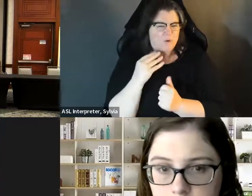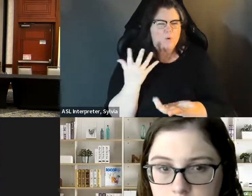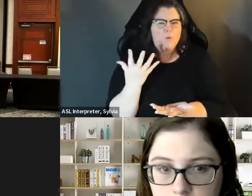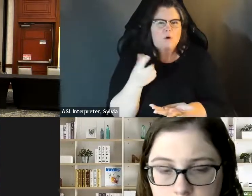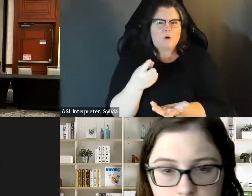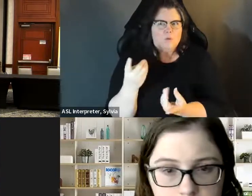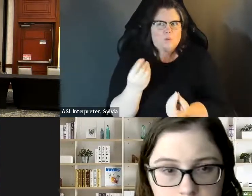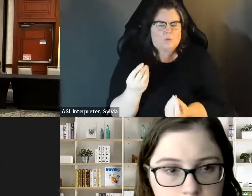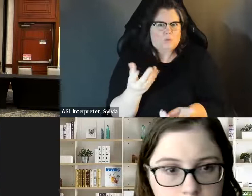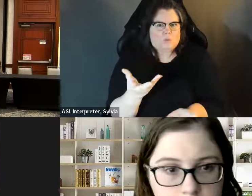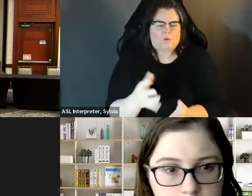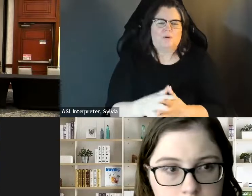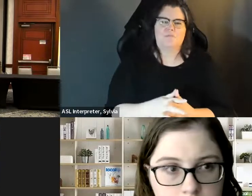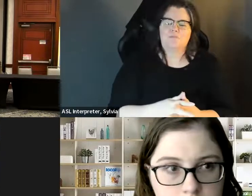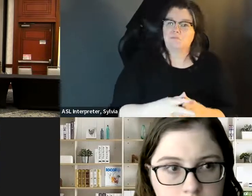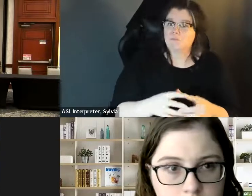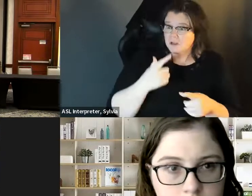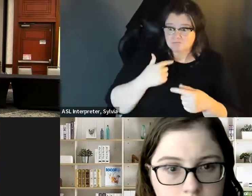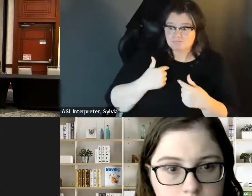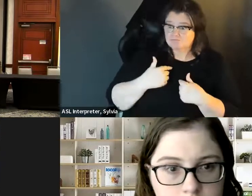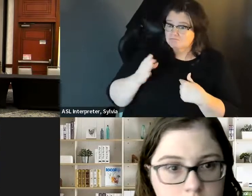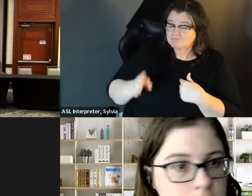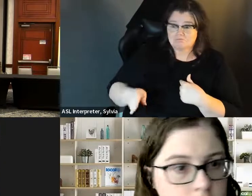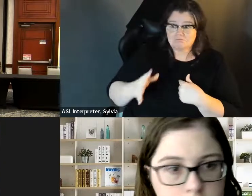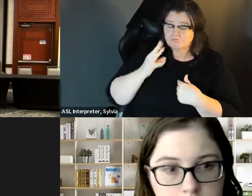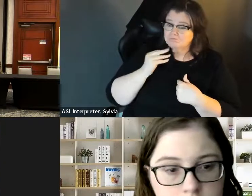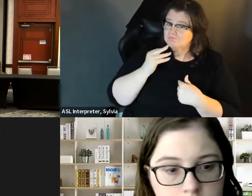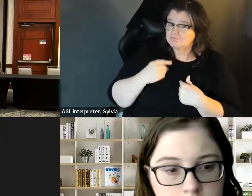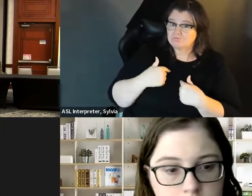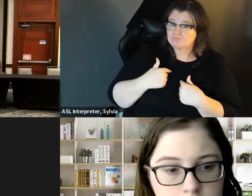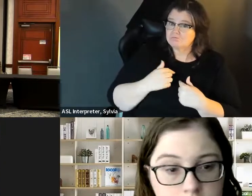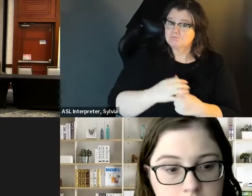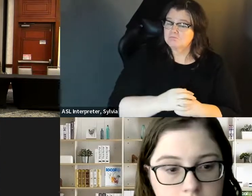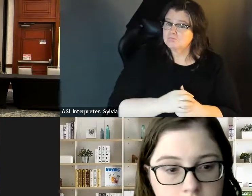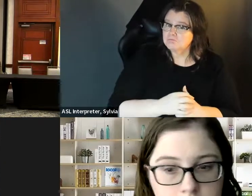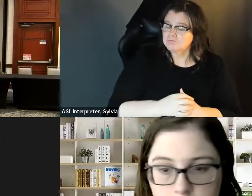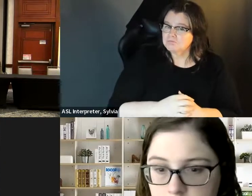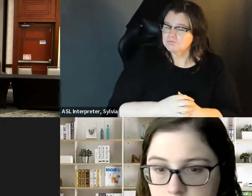or overt ablism while running for office and how did they deal with it if they did? » I didn't have to deal with that.